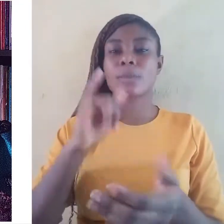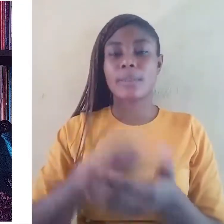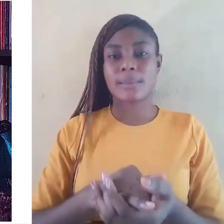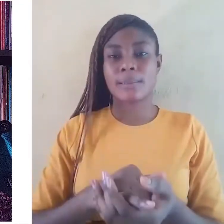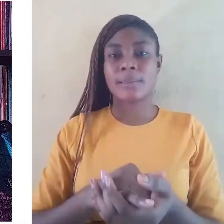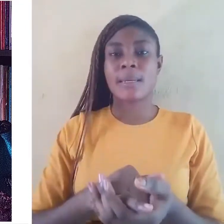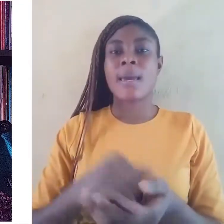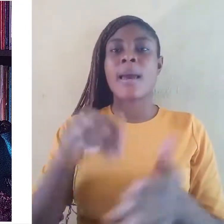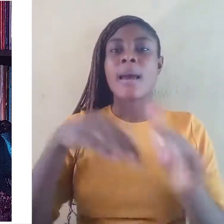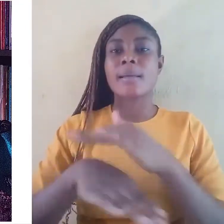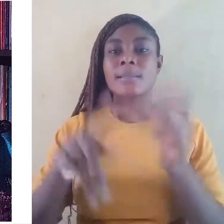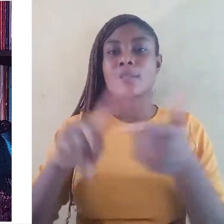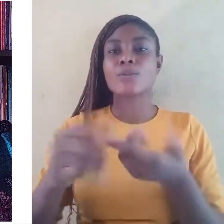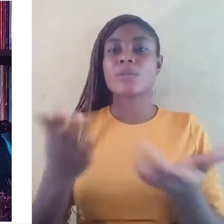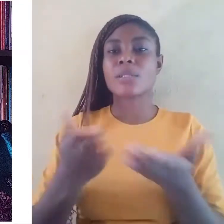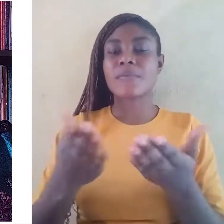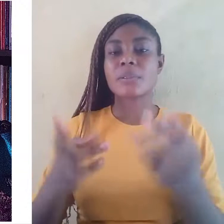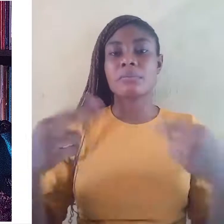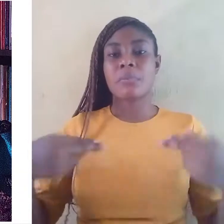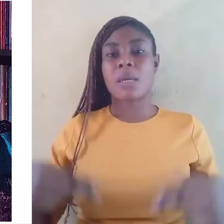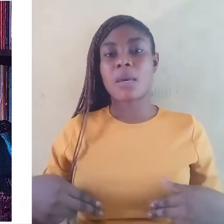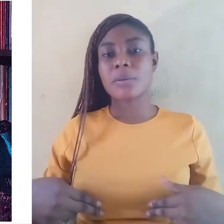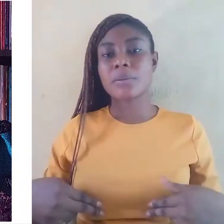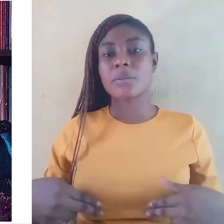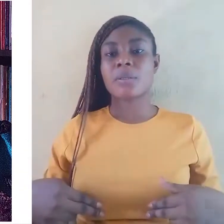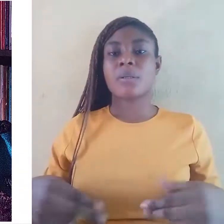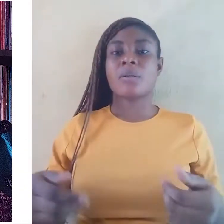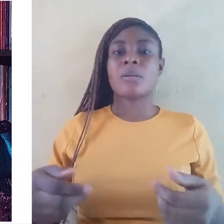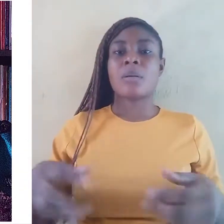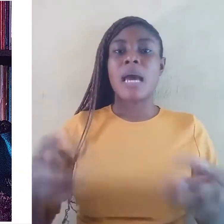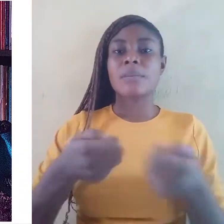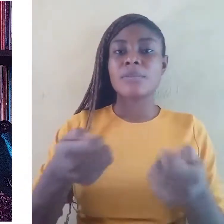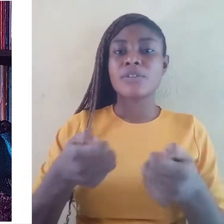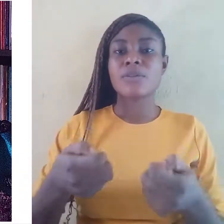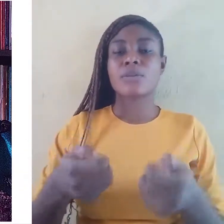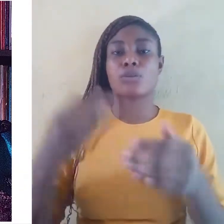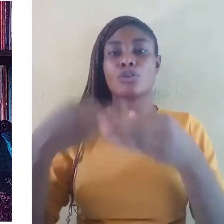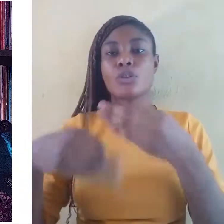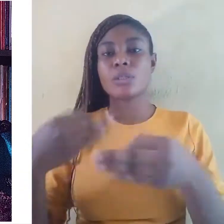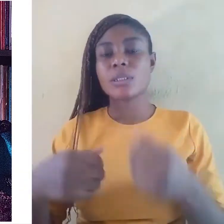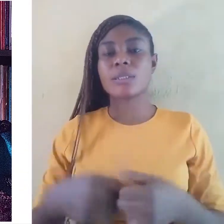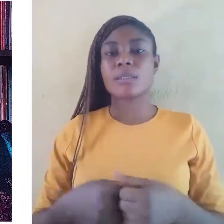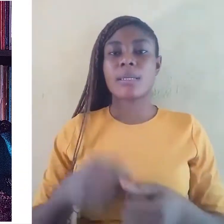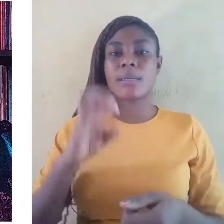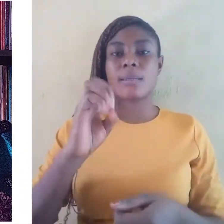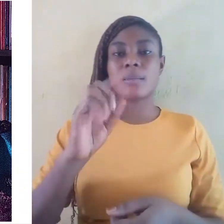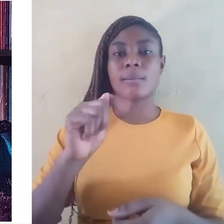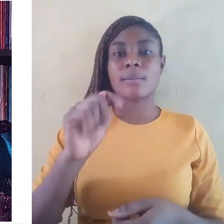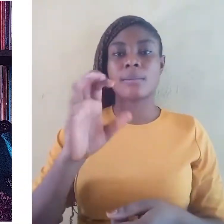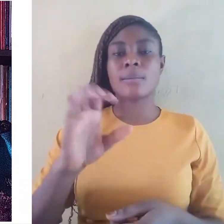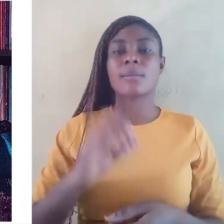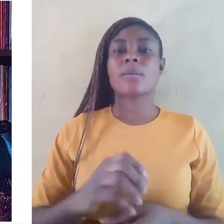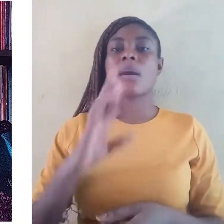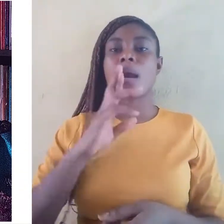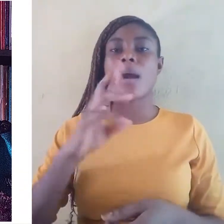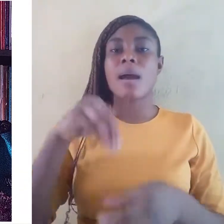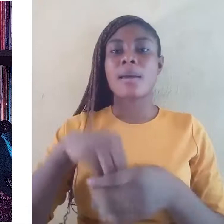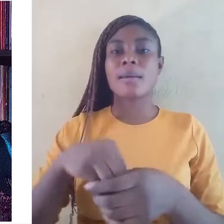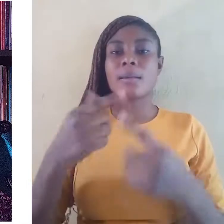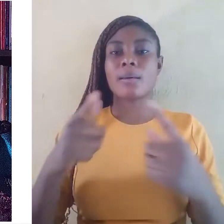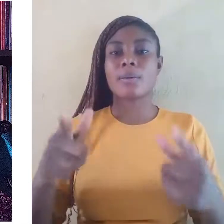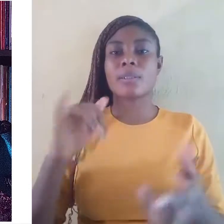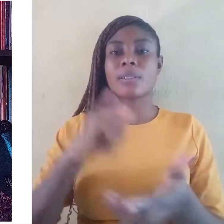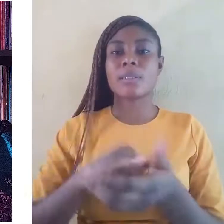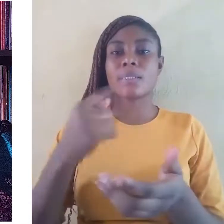like health, administration and justice, etc. are in languages that the population understand,